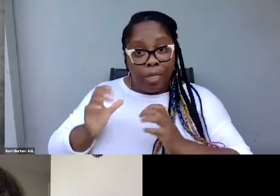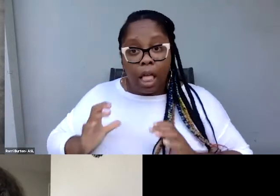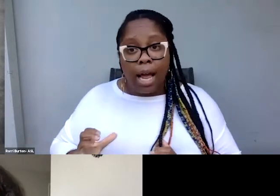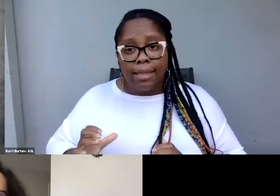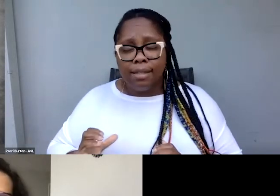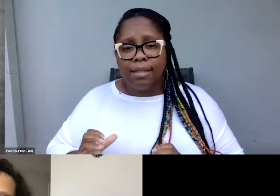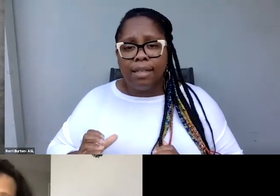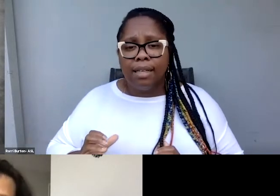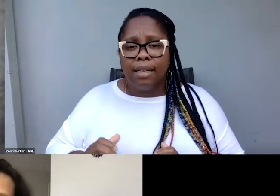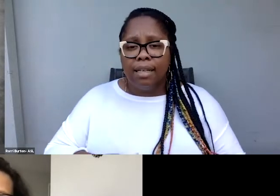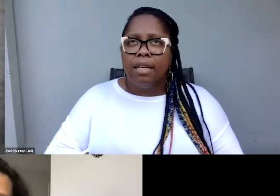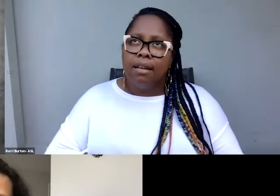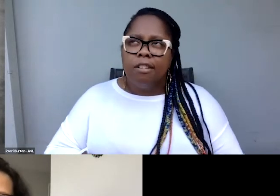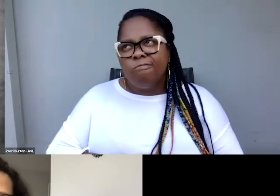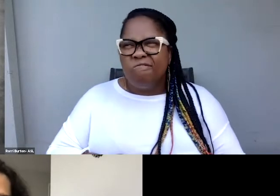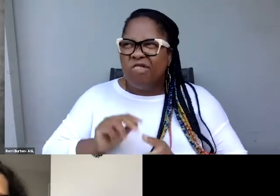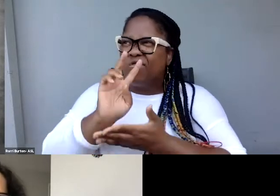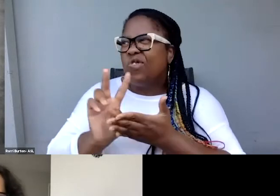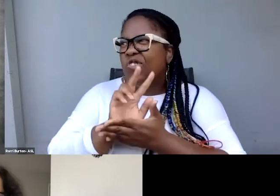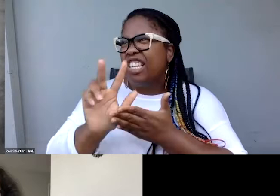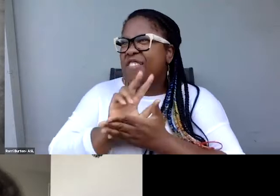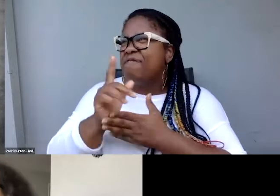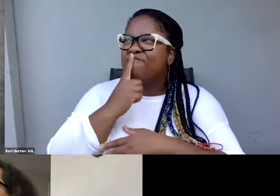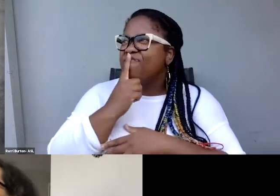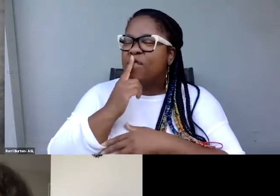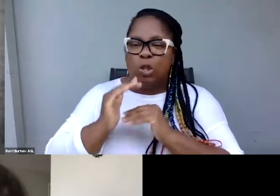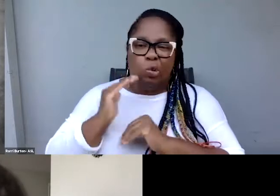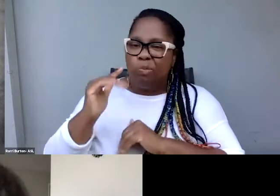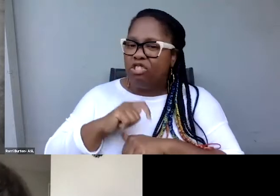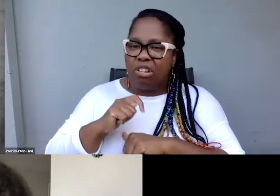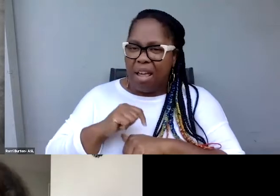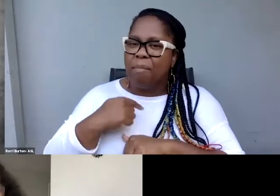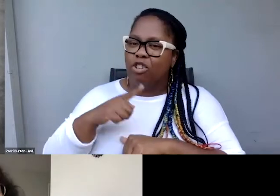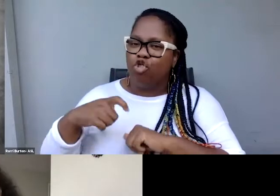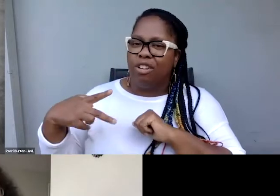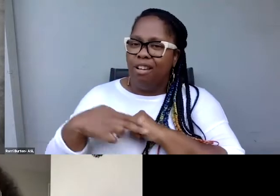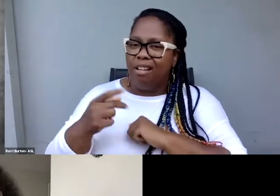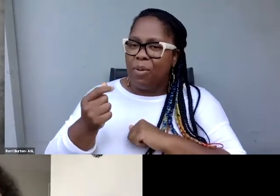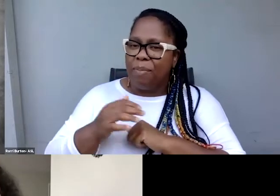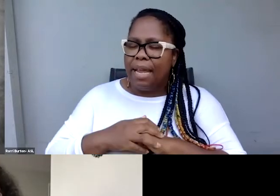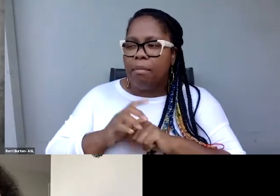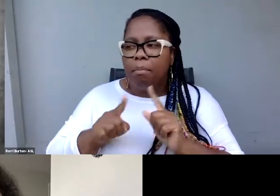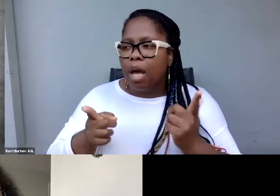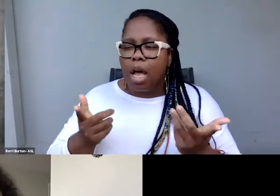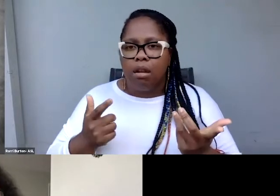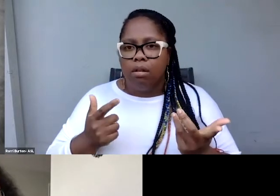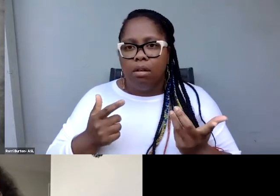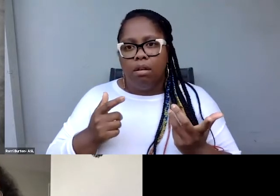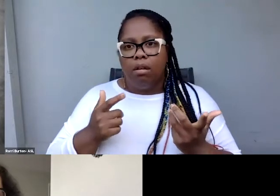Well maybe hours is a little too much. I got to cut back on that. But I don't know what you do with those big box budget captioners.